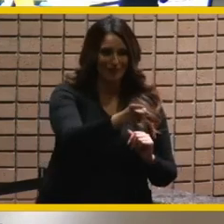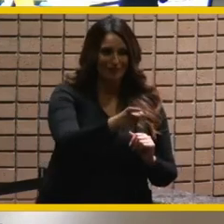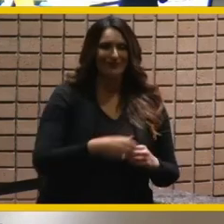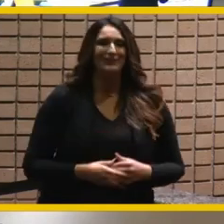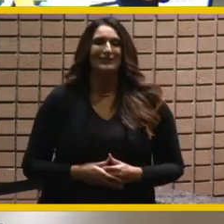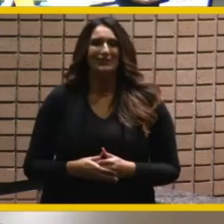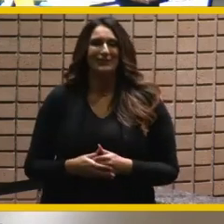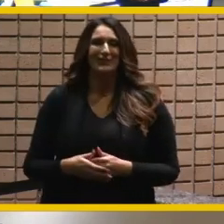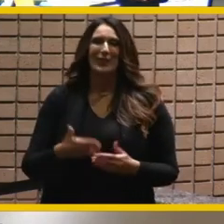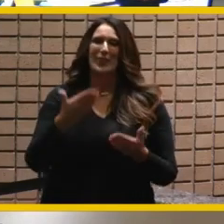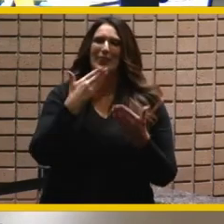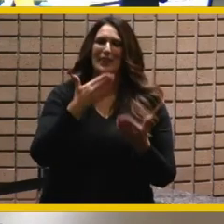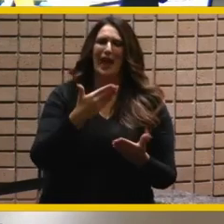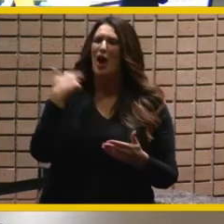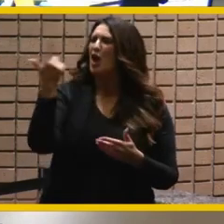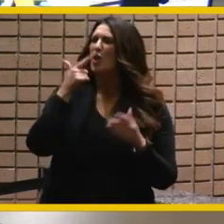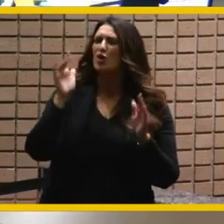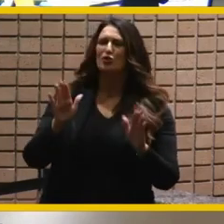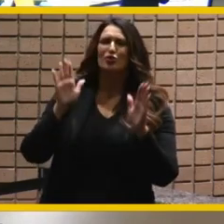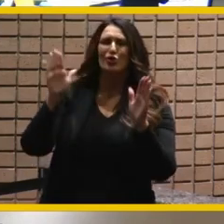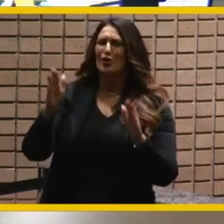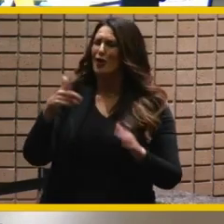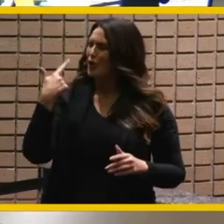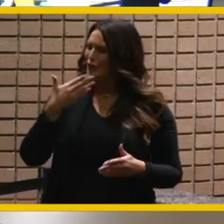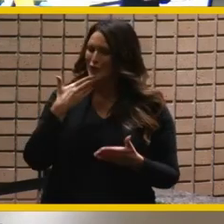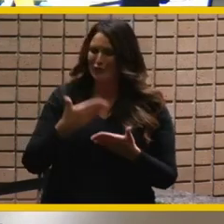to hang it with many of the others that you probably have around in the office